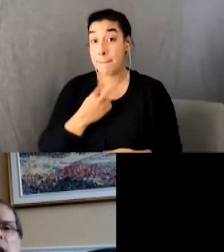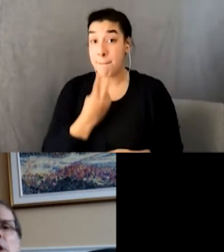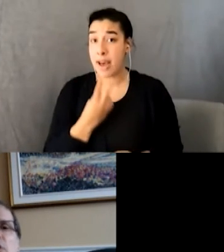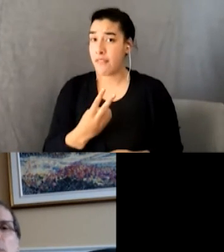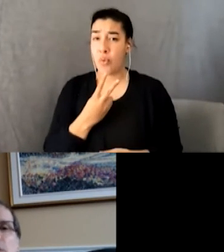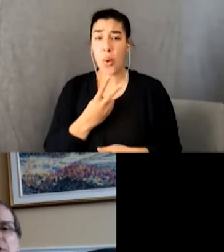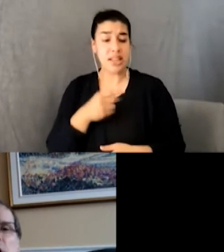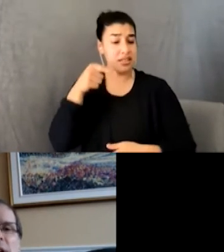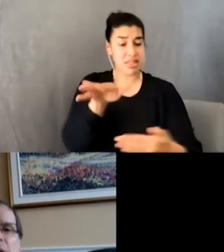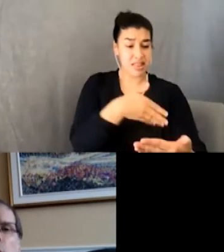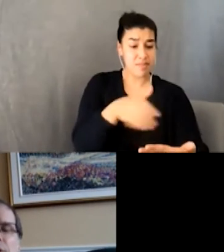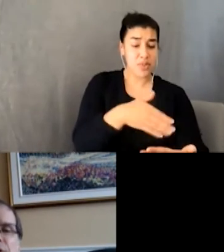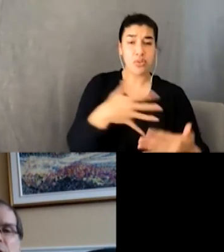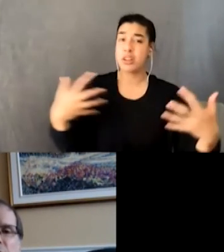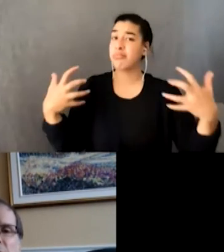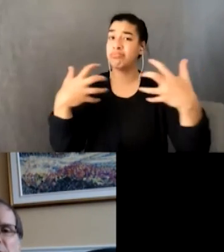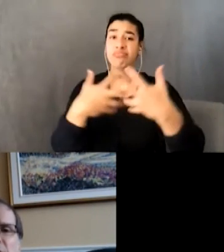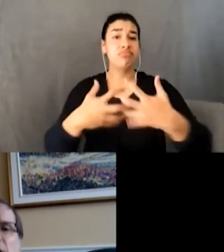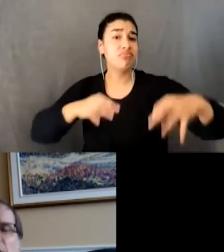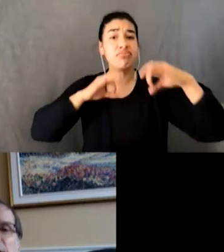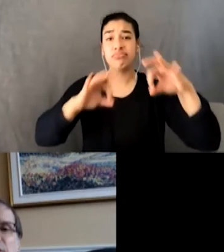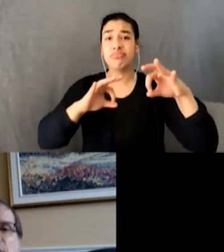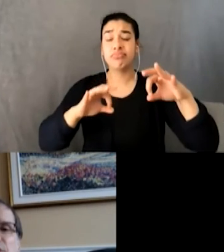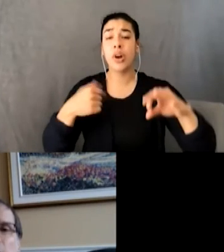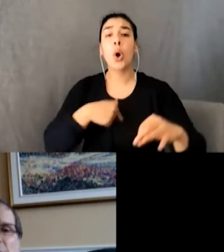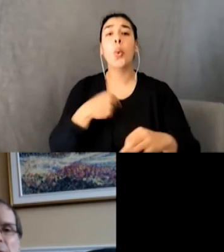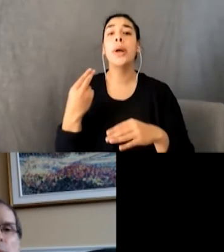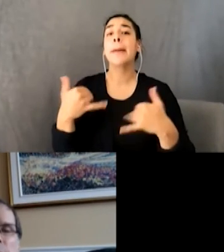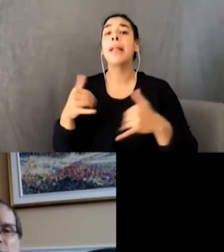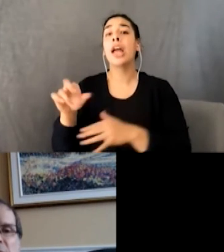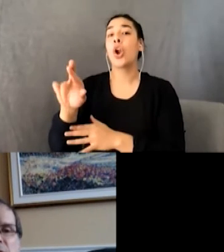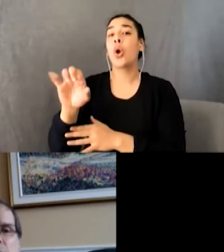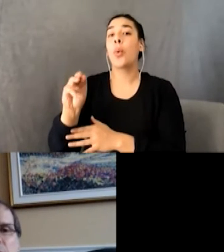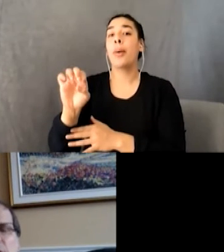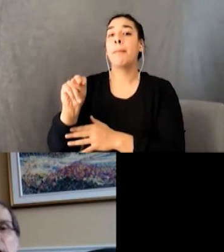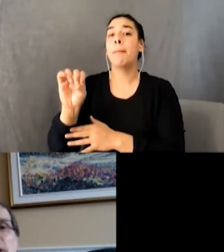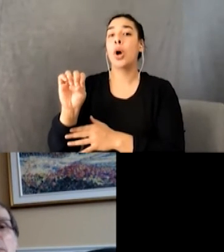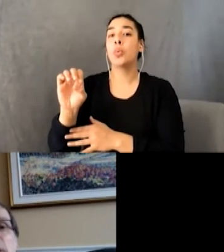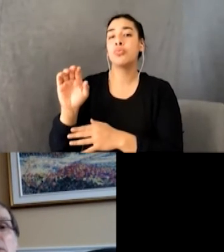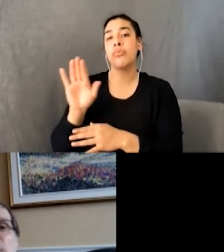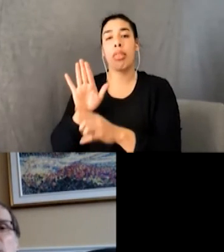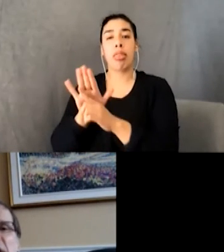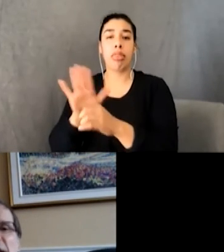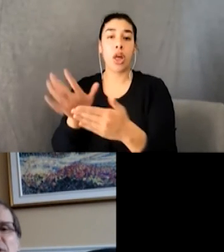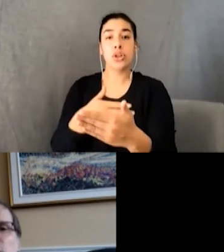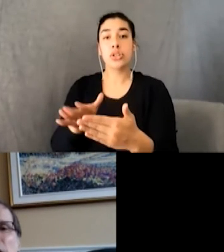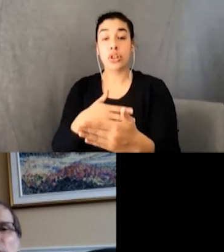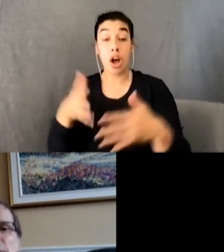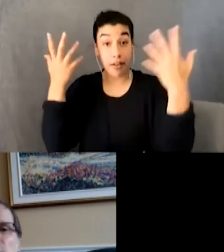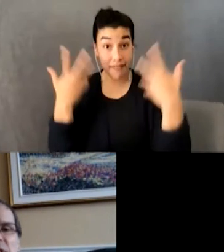The Ramones song had a chord structure I liked, and I continued strumming it when we finished. The microphone enhanced a growl in my voice,